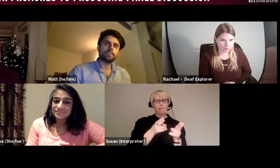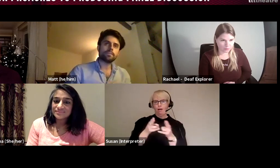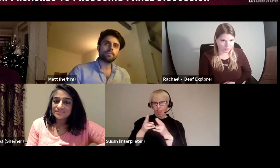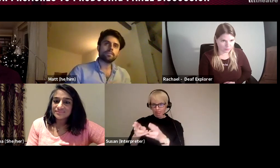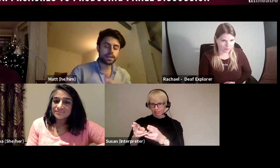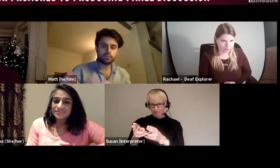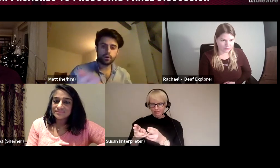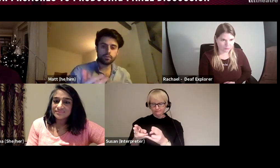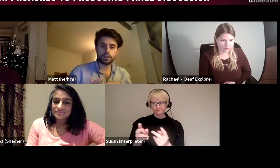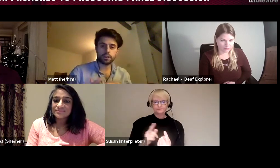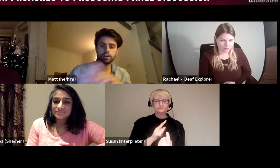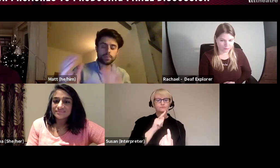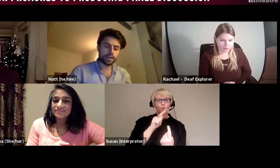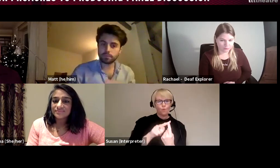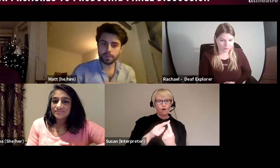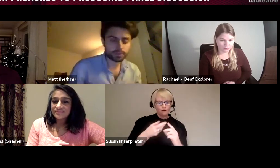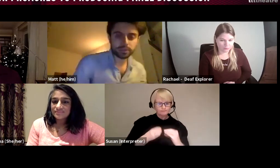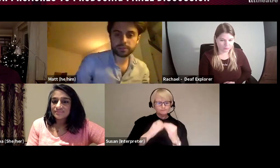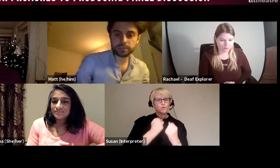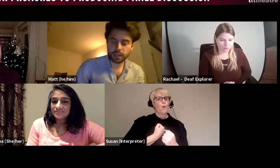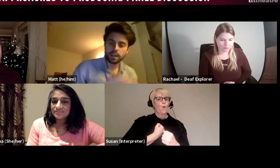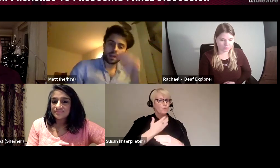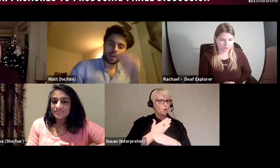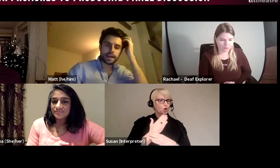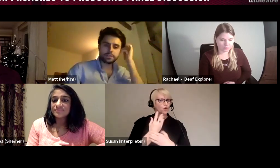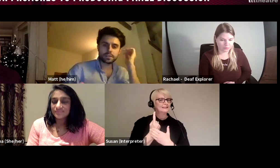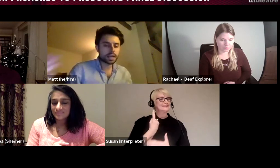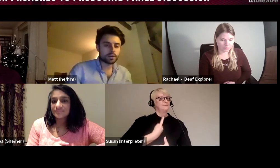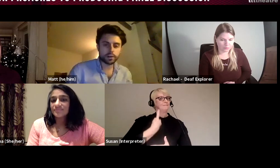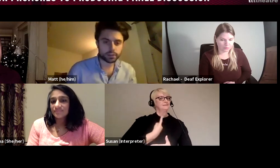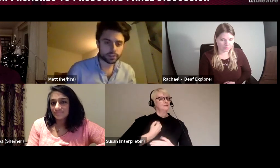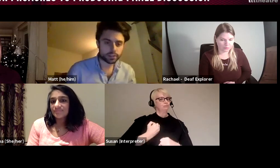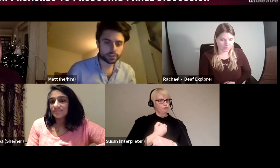One is making your own work and being an independent producer and that was how I started